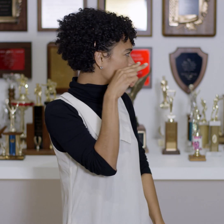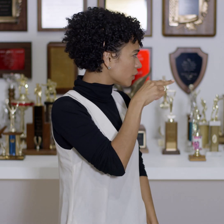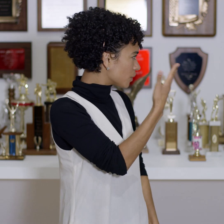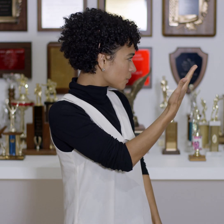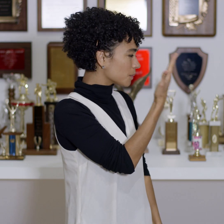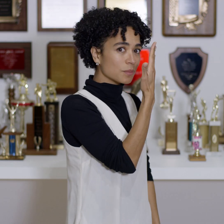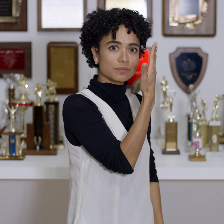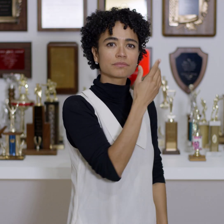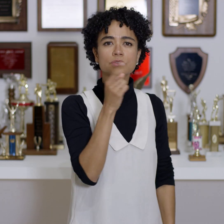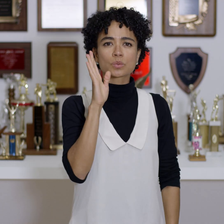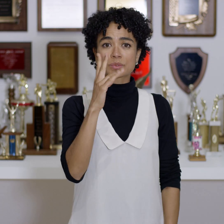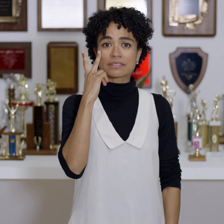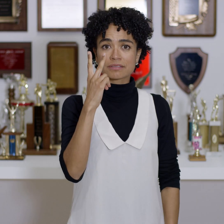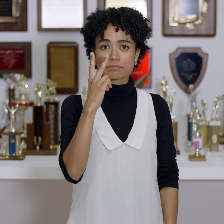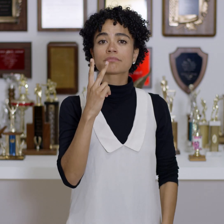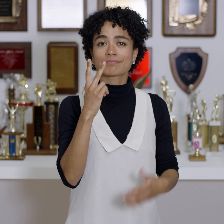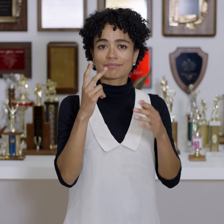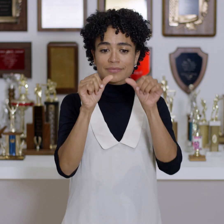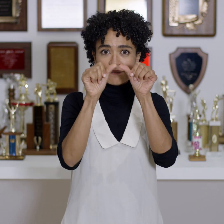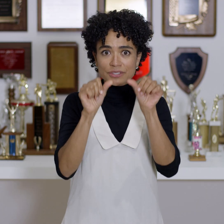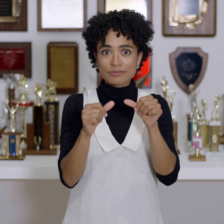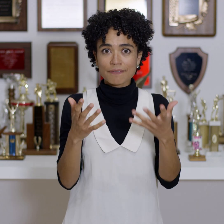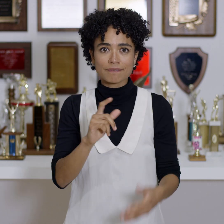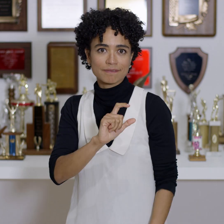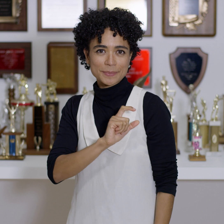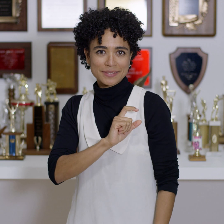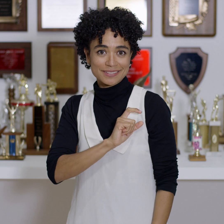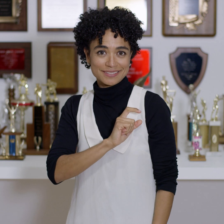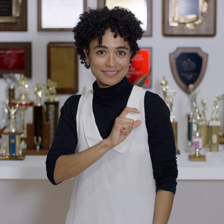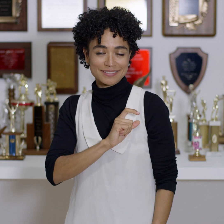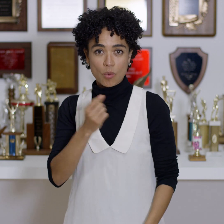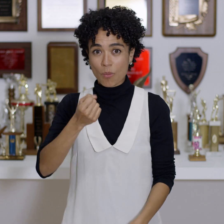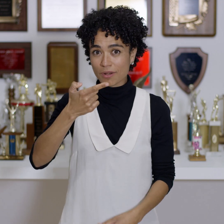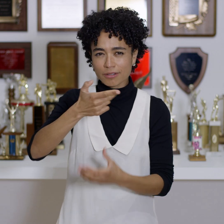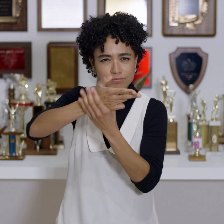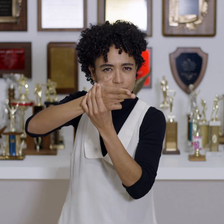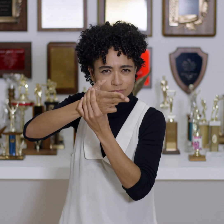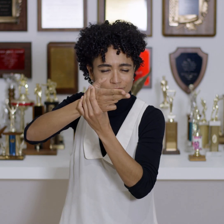But if you look closer, you will see the figures are police officers. Some holding guns.